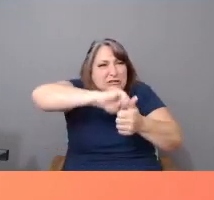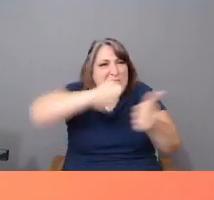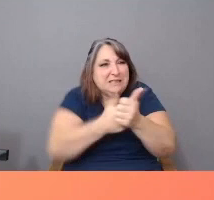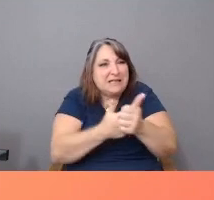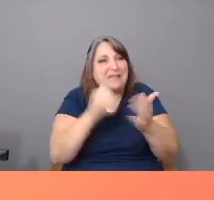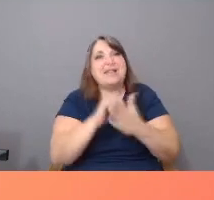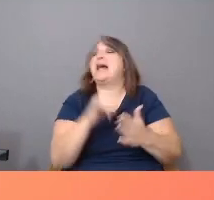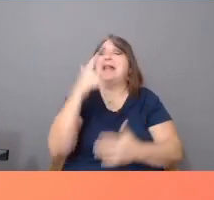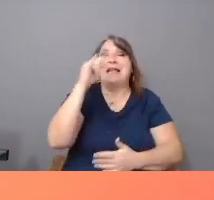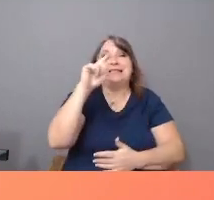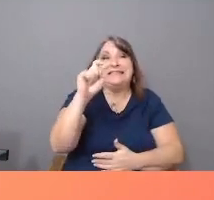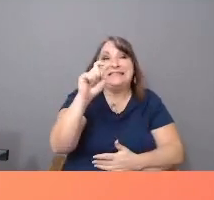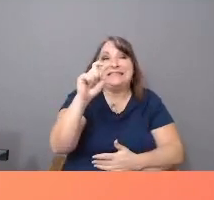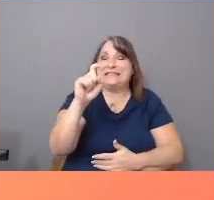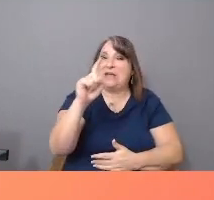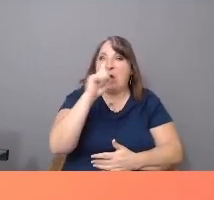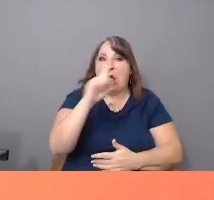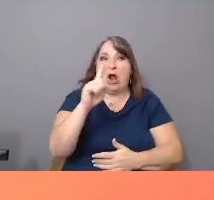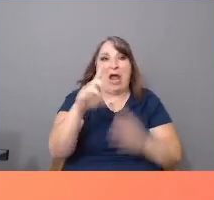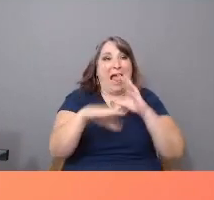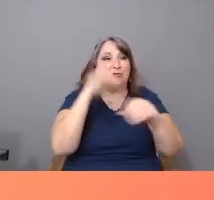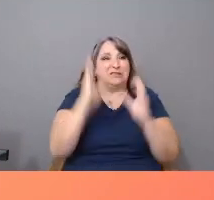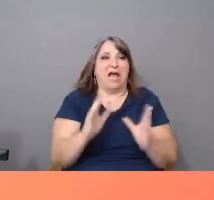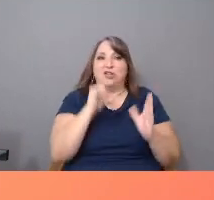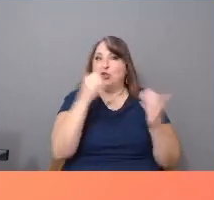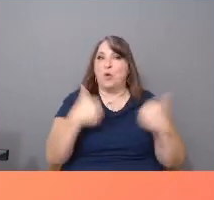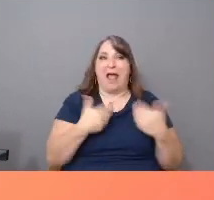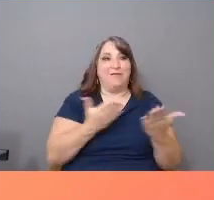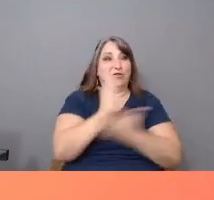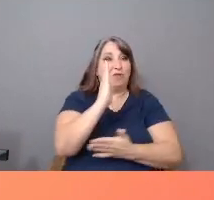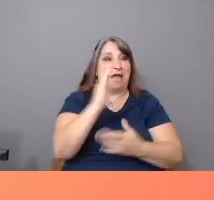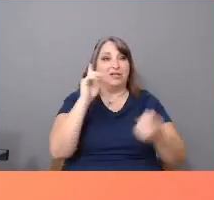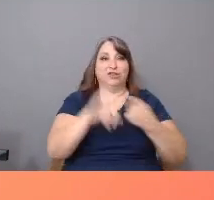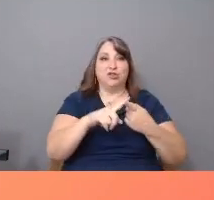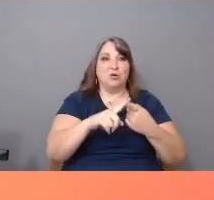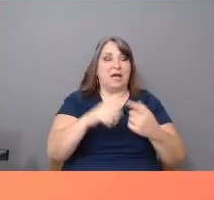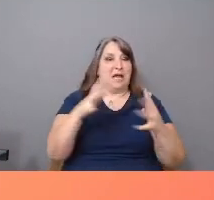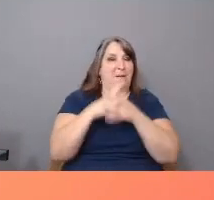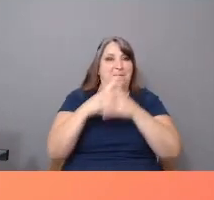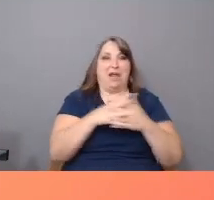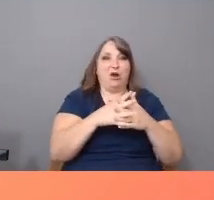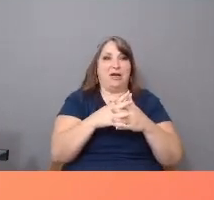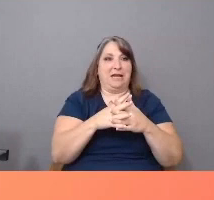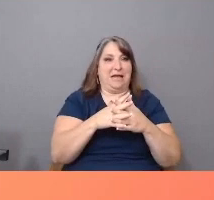who have not earned the right to an American present or future.